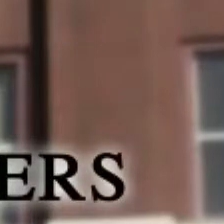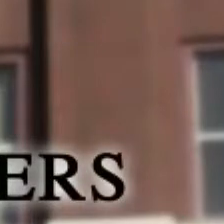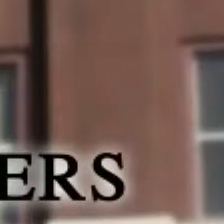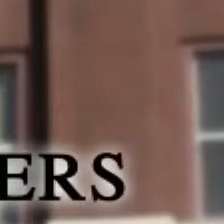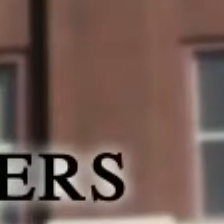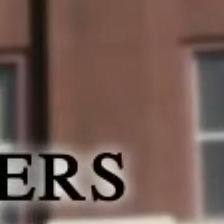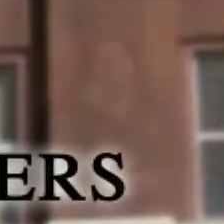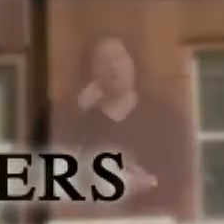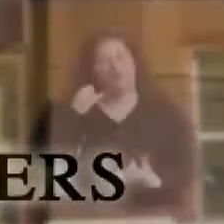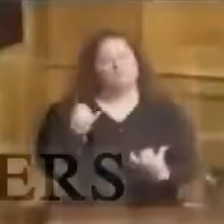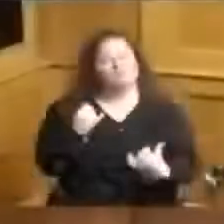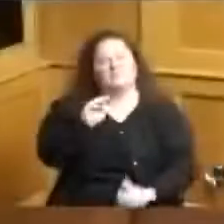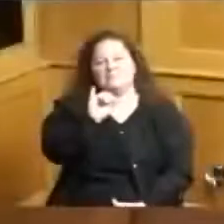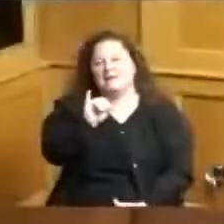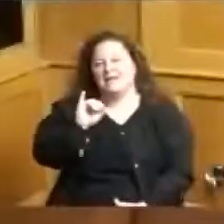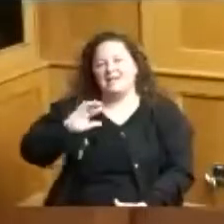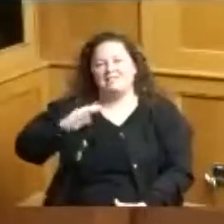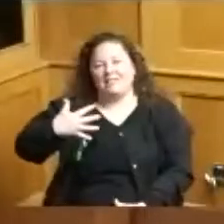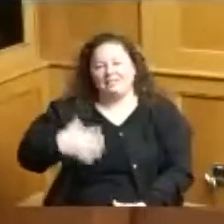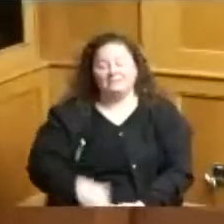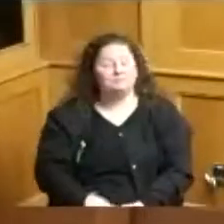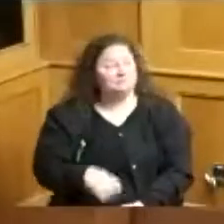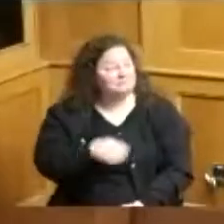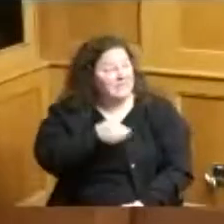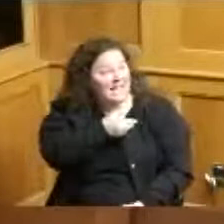if we could come introduce ourselves that would be great